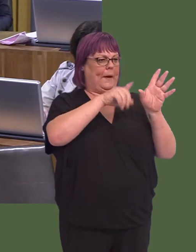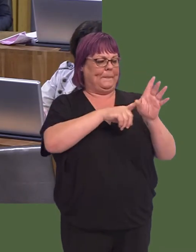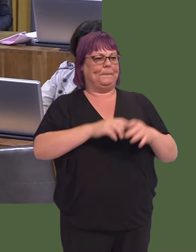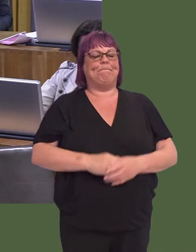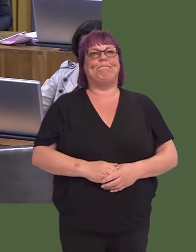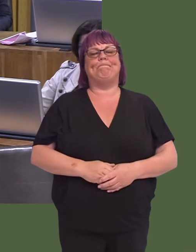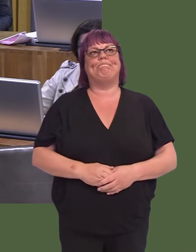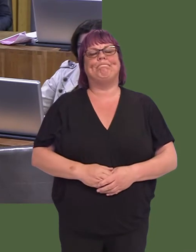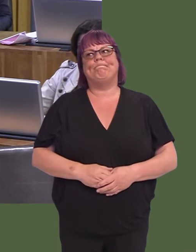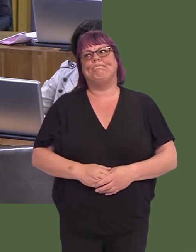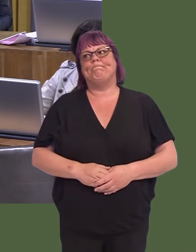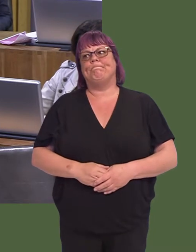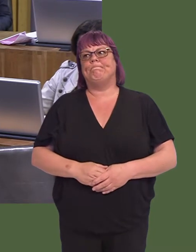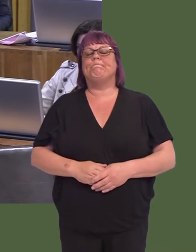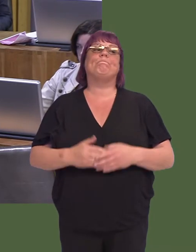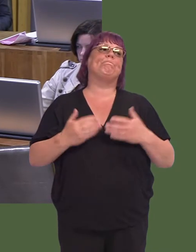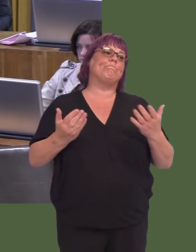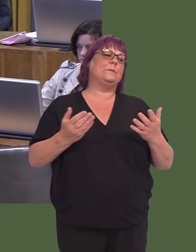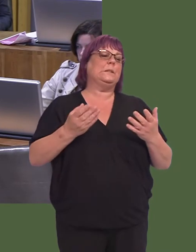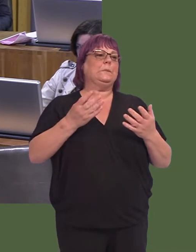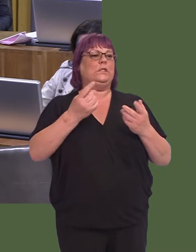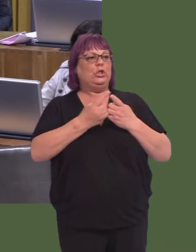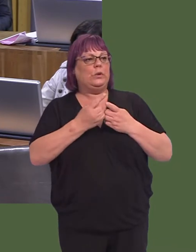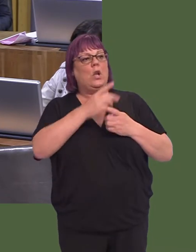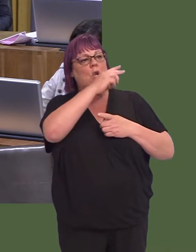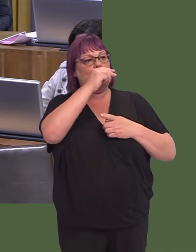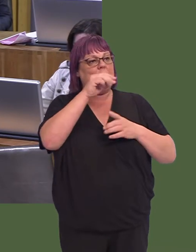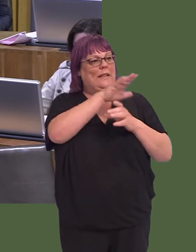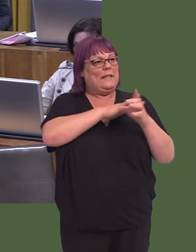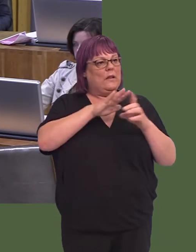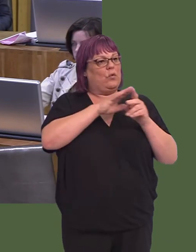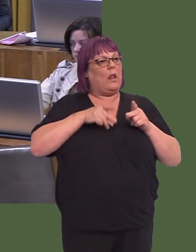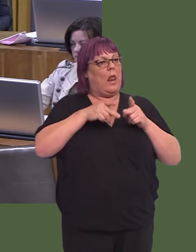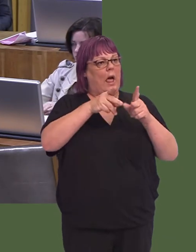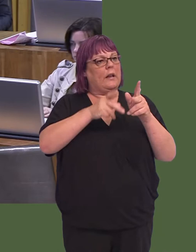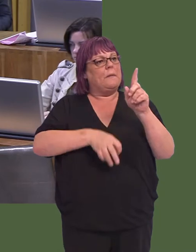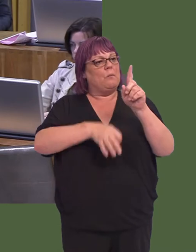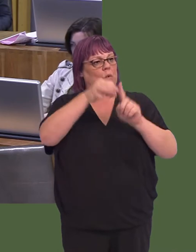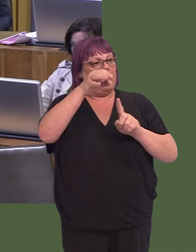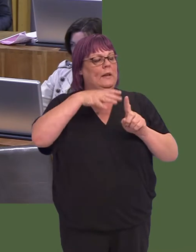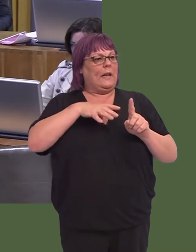There are issues, because it would mean upgrading the Swansea district line, and it would bypass